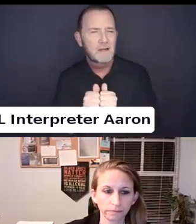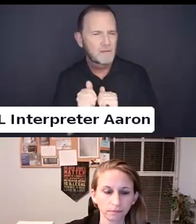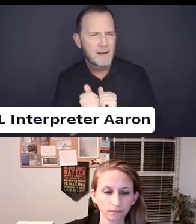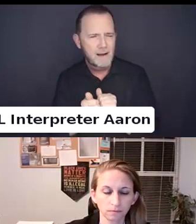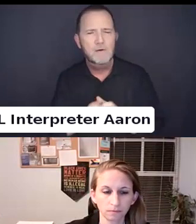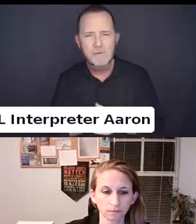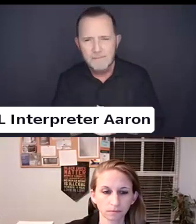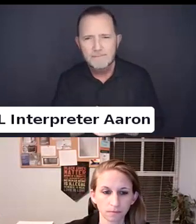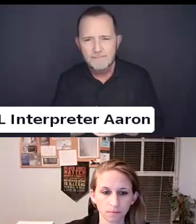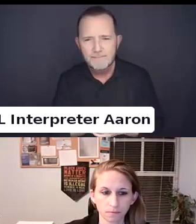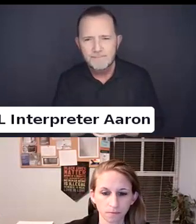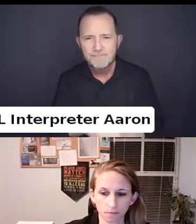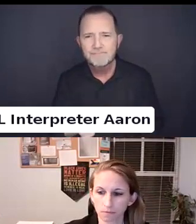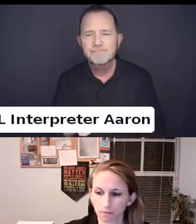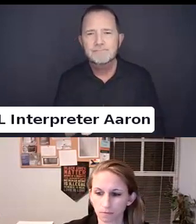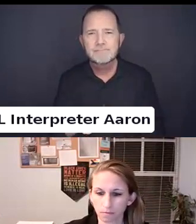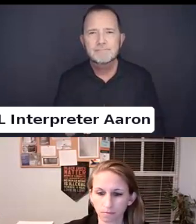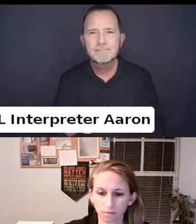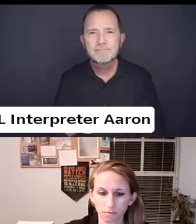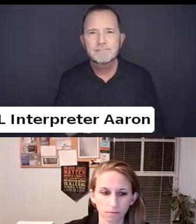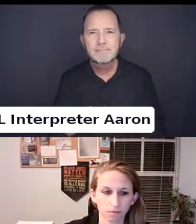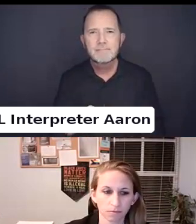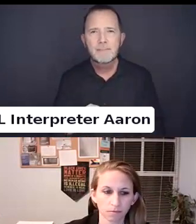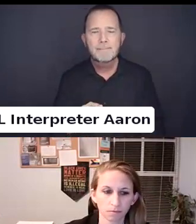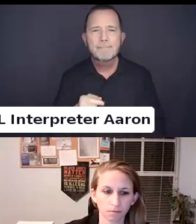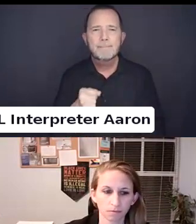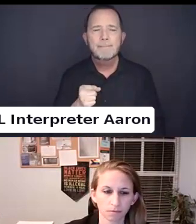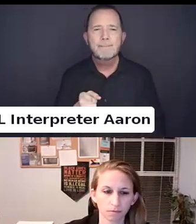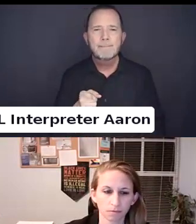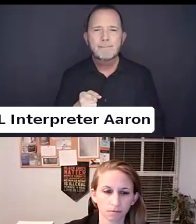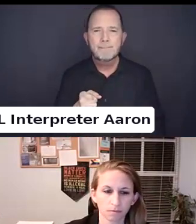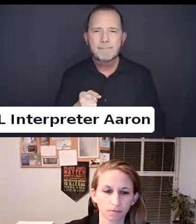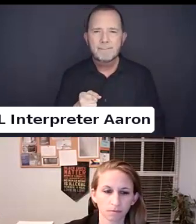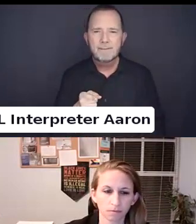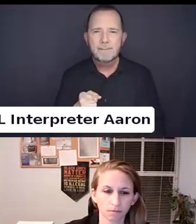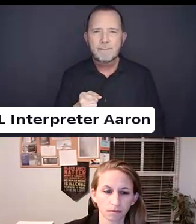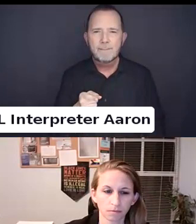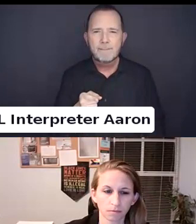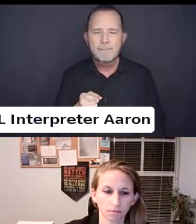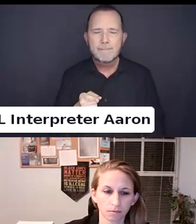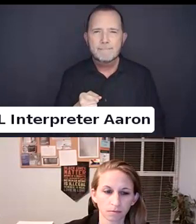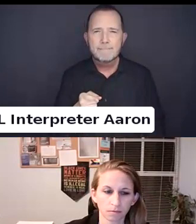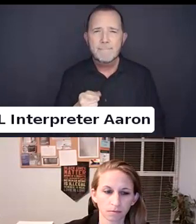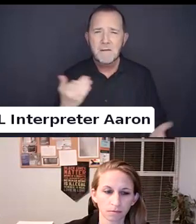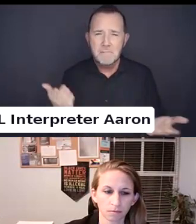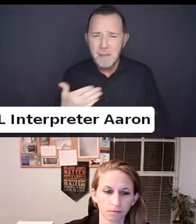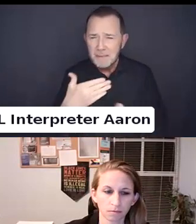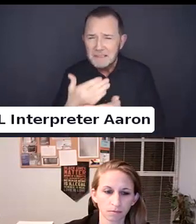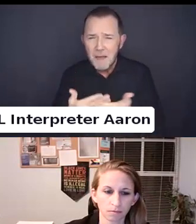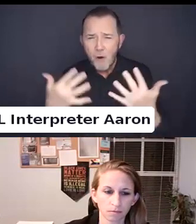I may not be familiar with some of the topics we are going to talk about today.